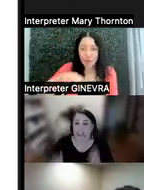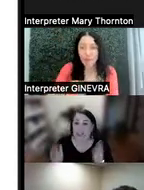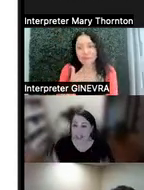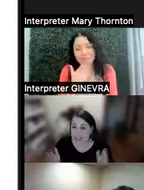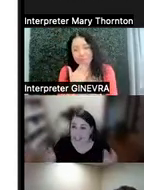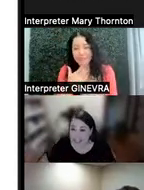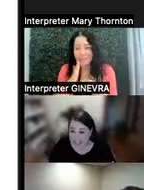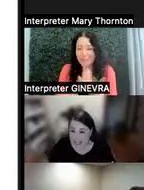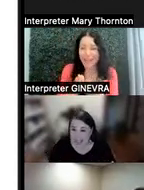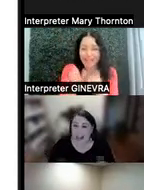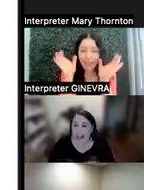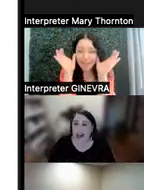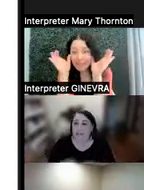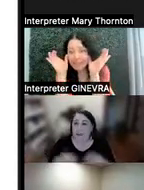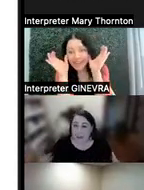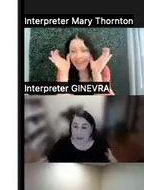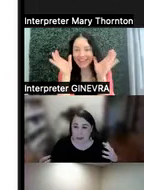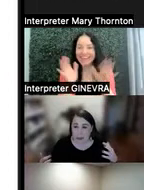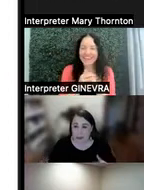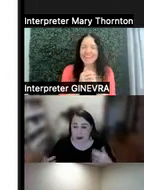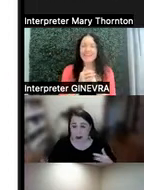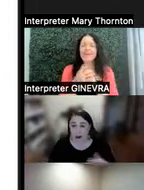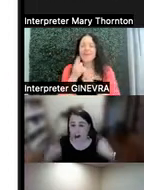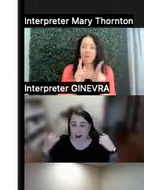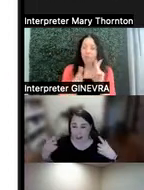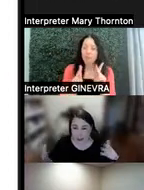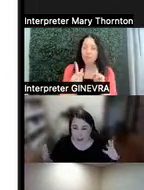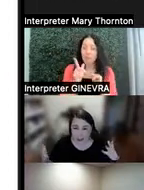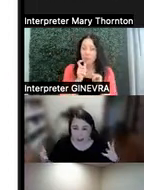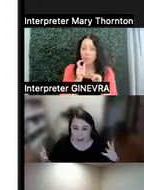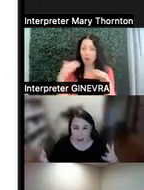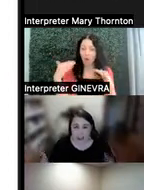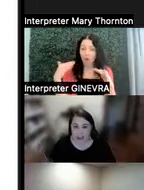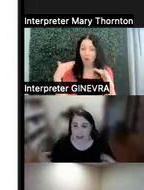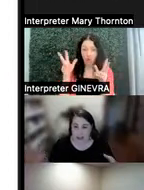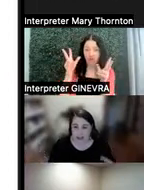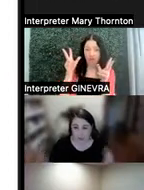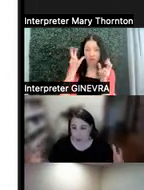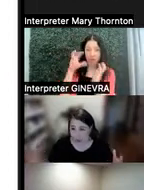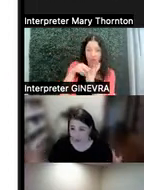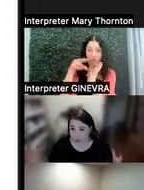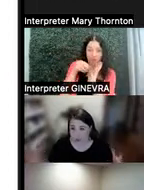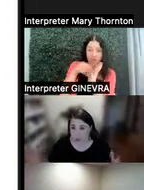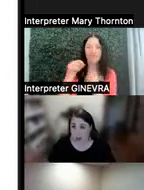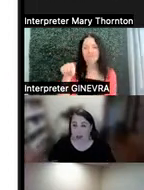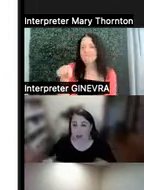lots of listening-- for people who are auditory learners, this works for them.